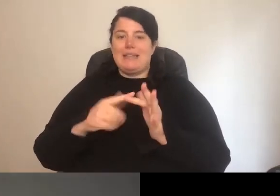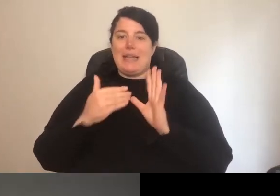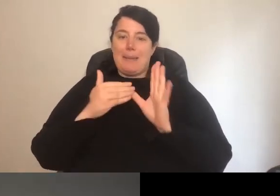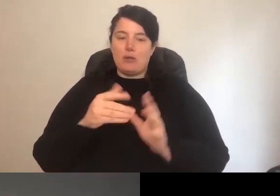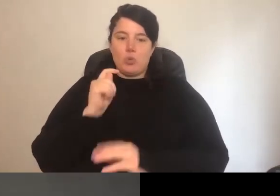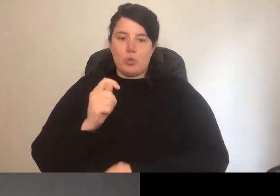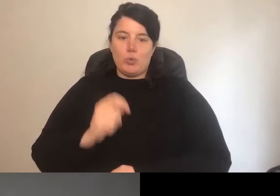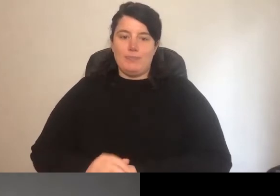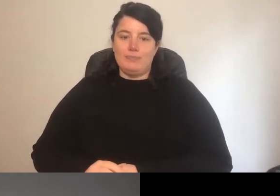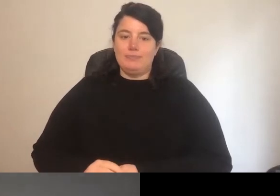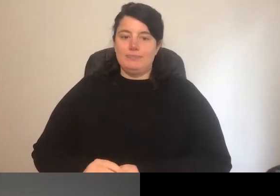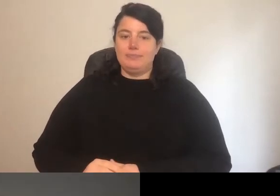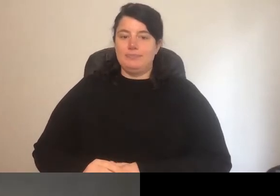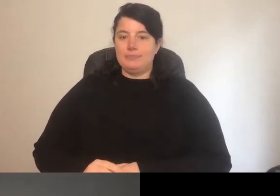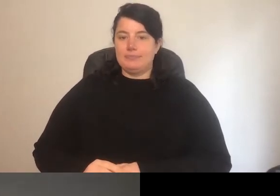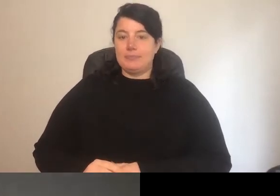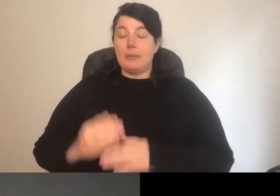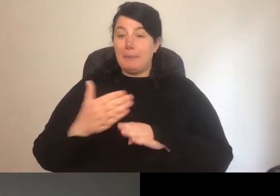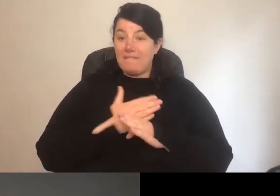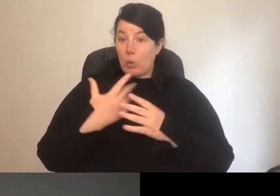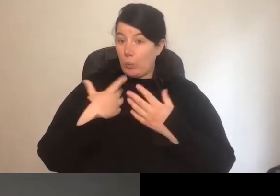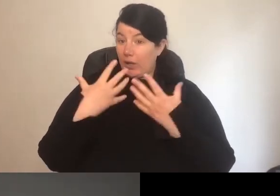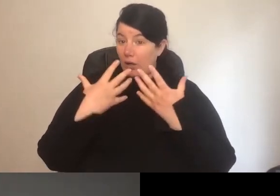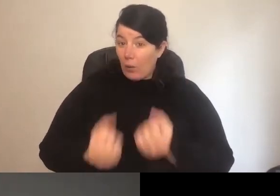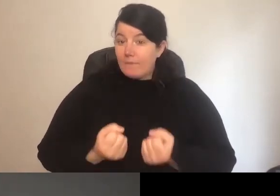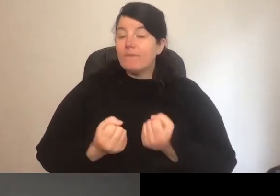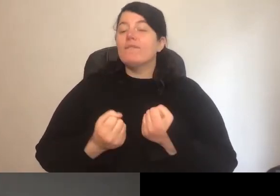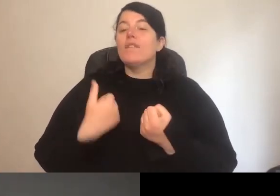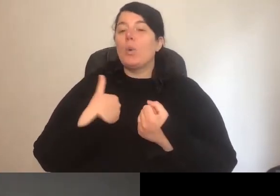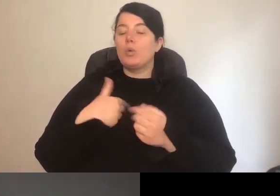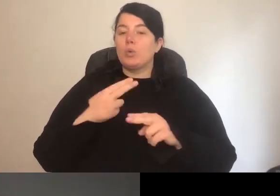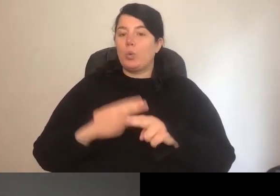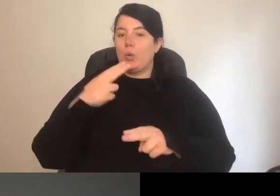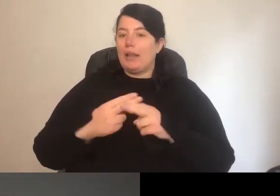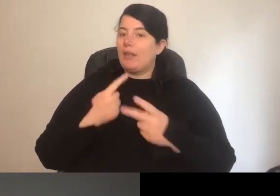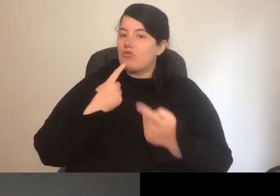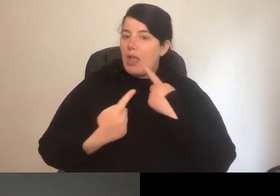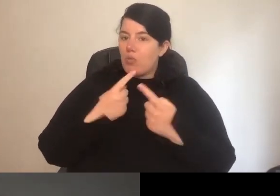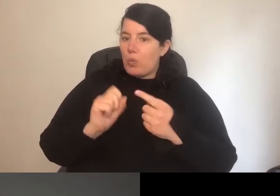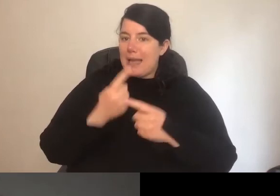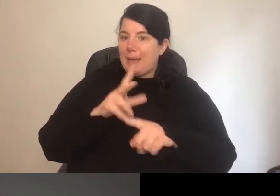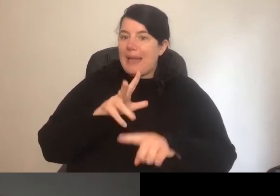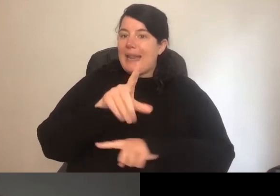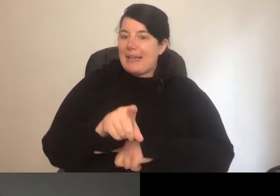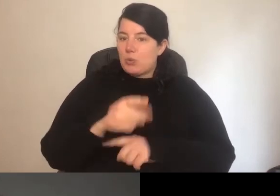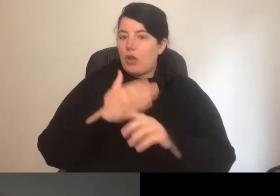Thank you, again. Before I go, I wanted to quickly run through what's happening next week on Creative Connections.